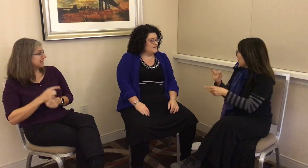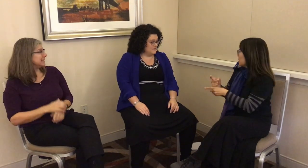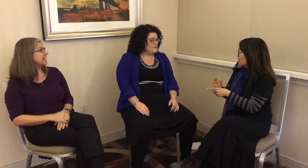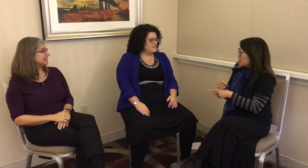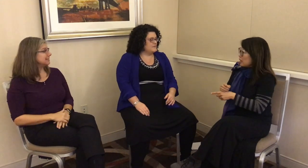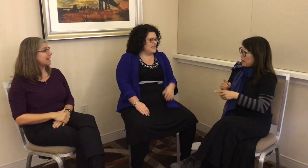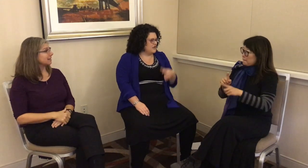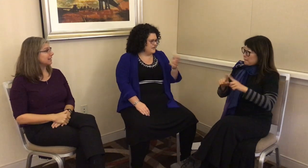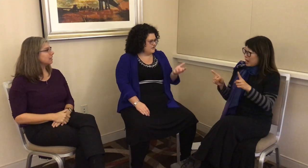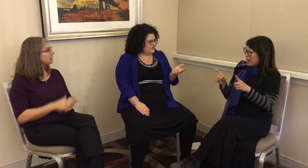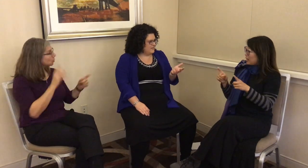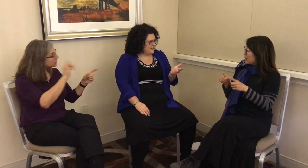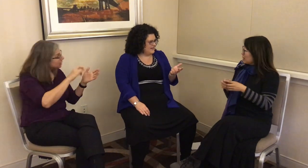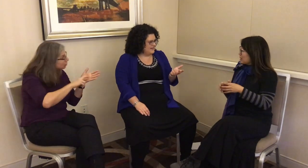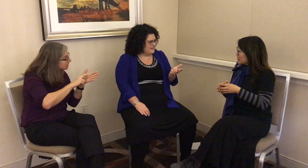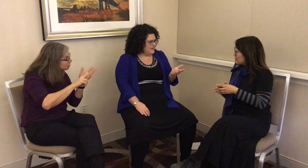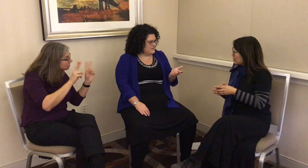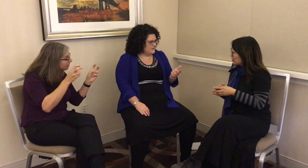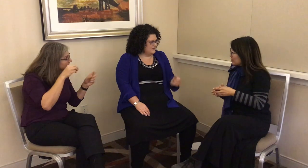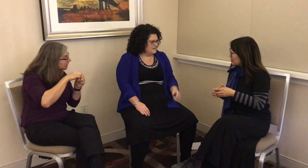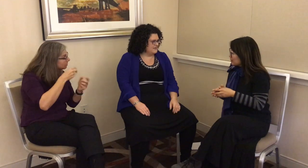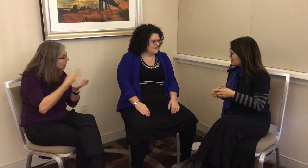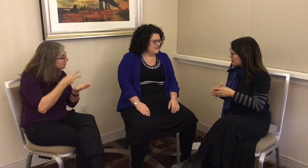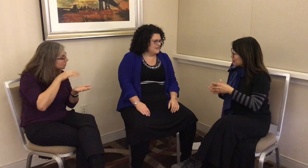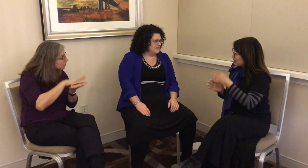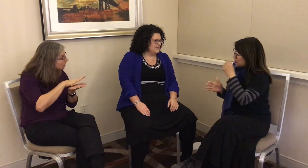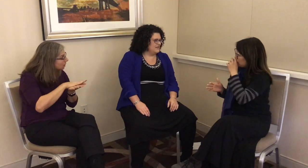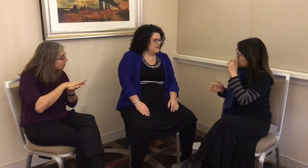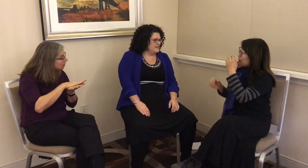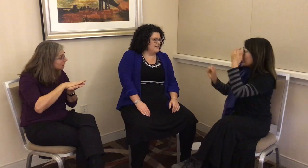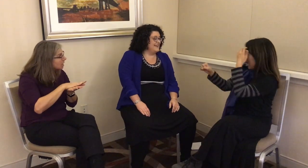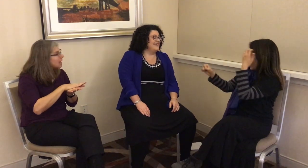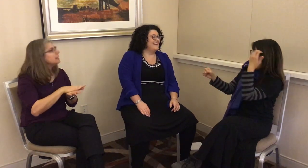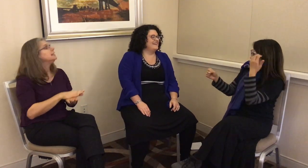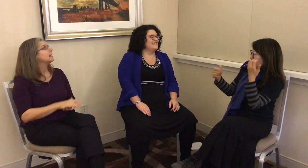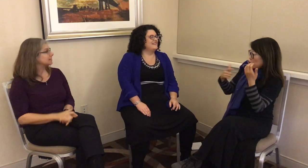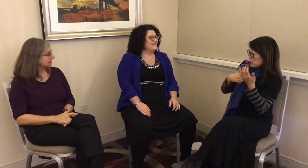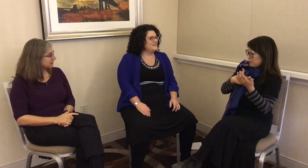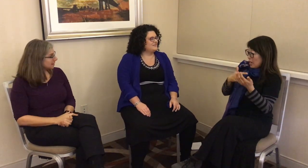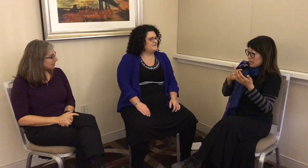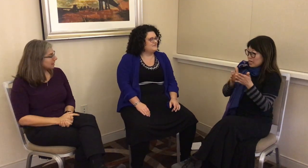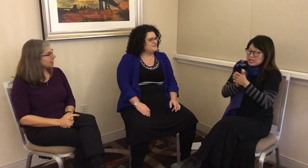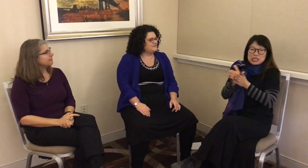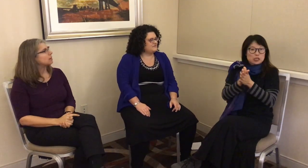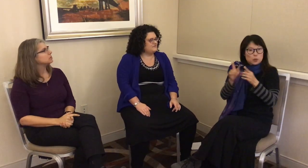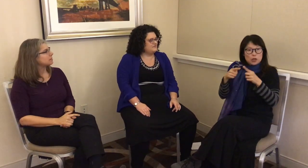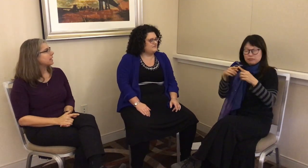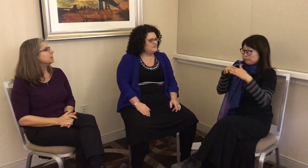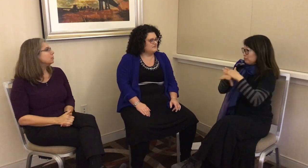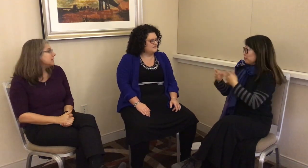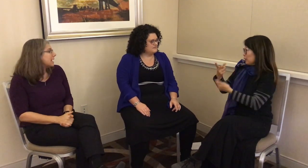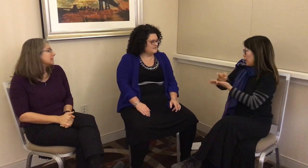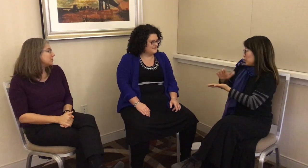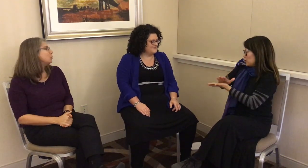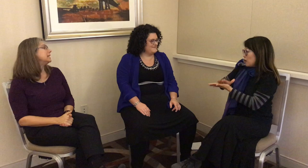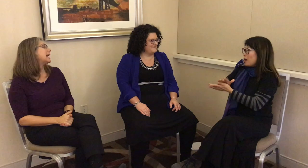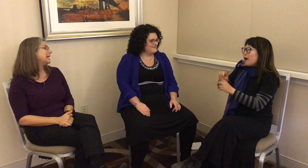G: Was that your research topic in grad school? L: Yes, that was my enthusiasm in getting